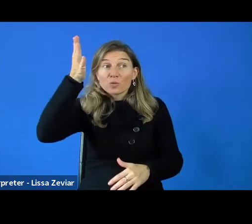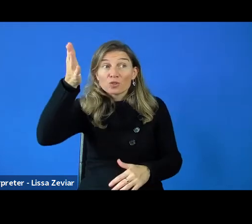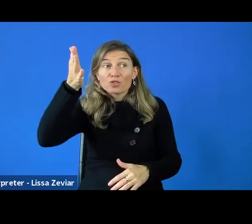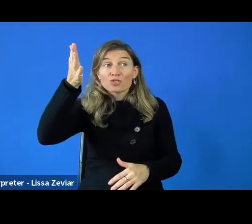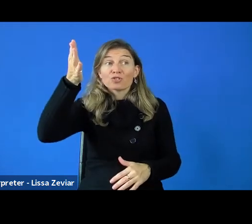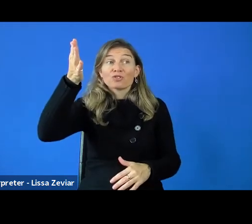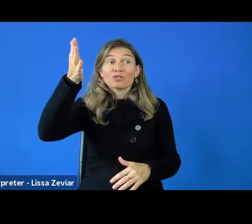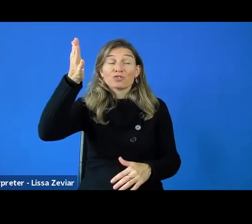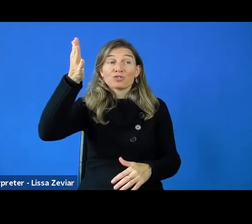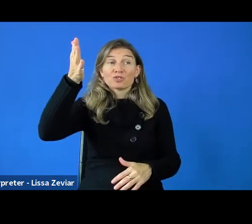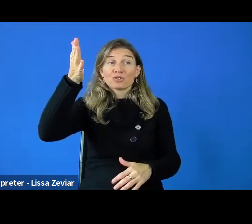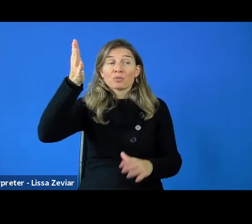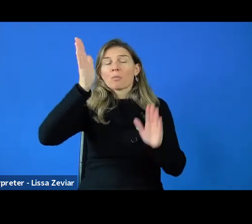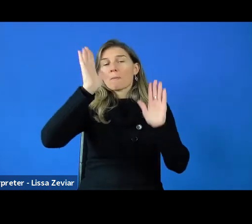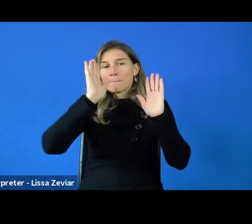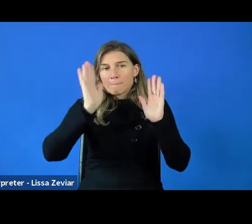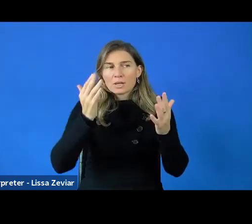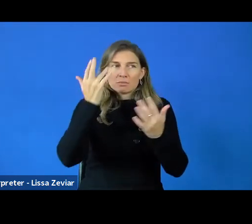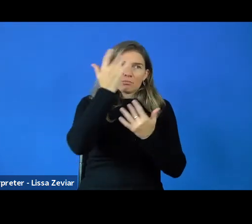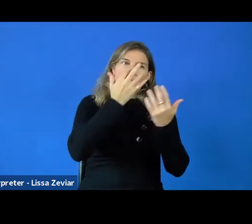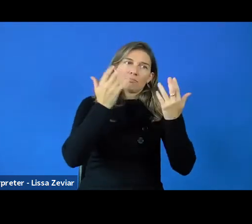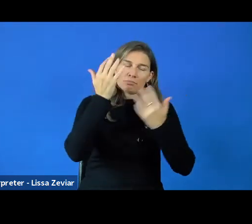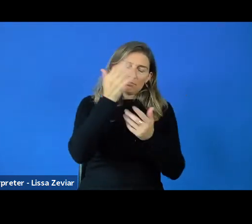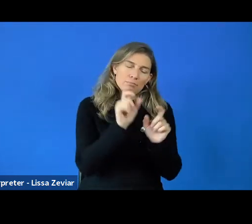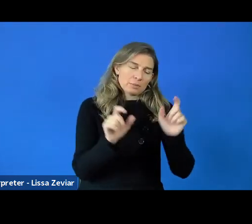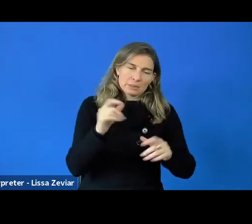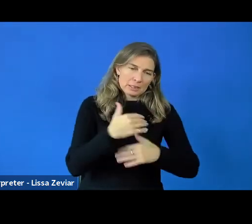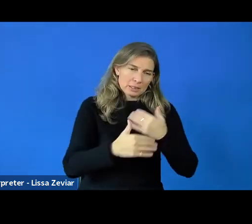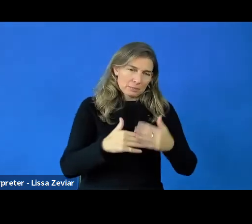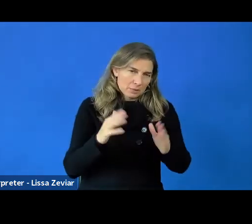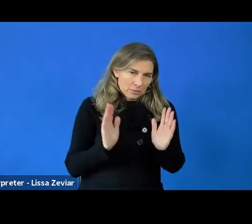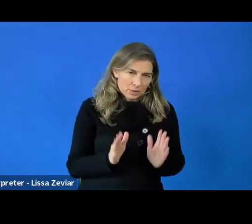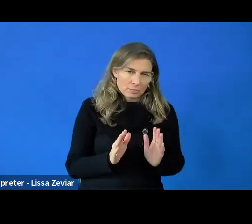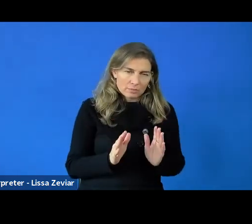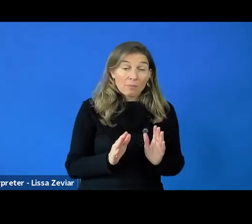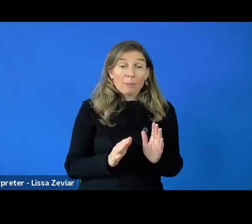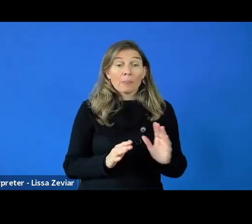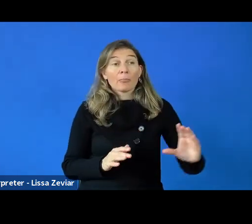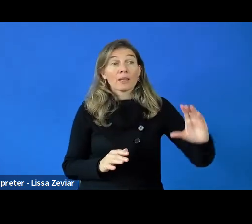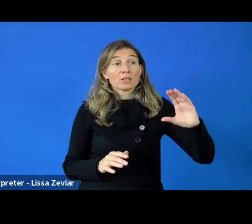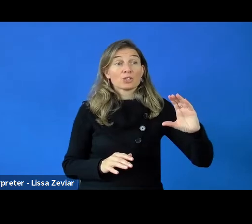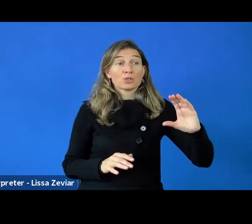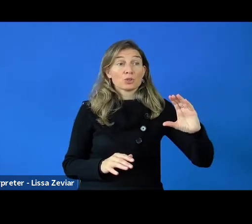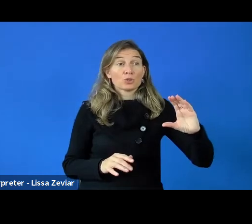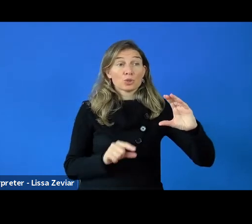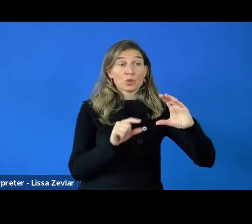to take into consideration people with disabilities. A small part of Green SCENT which is to do with Green Europe